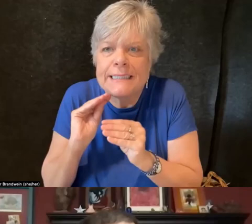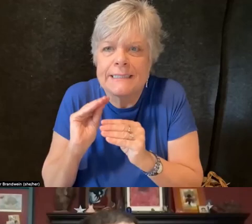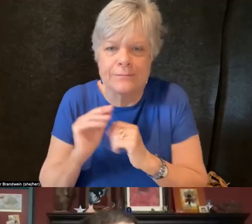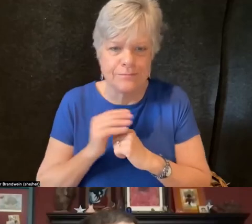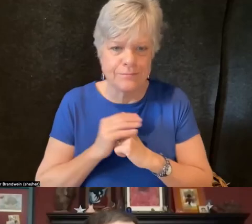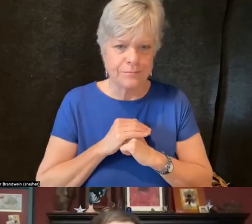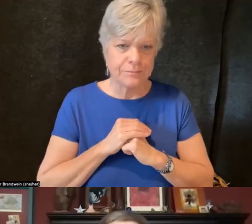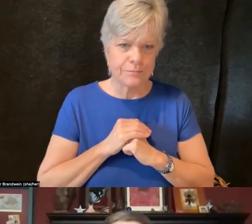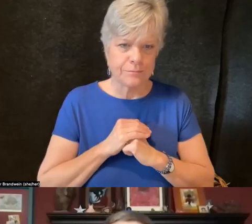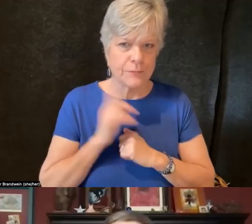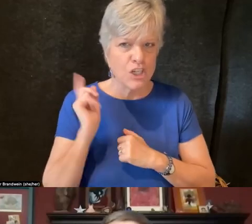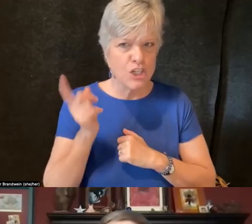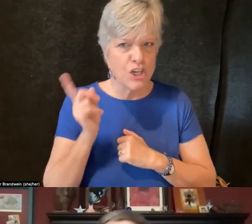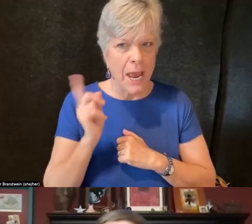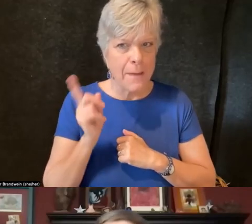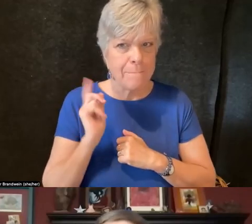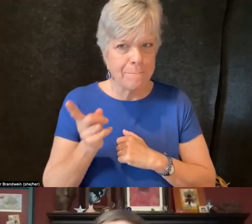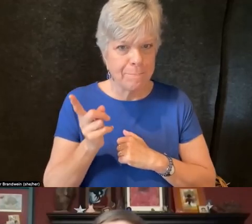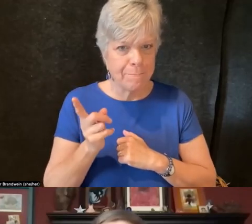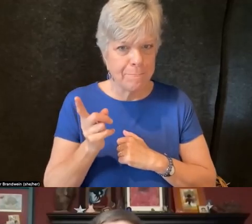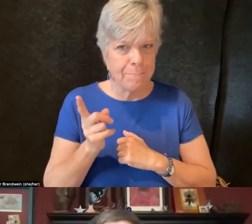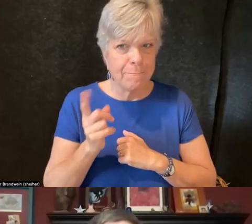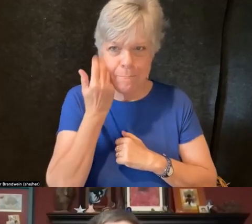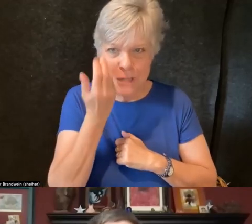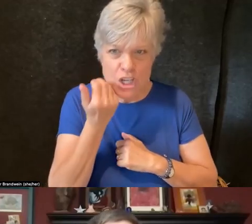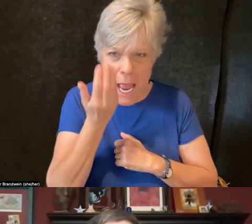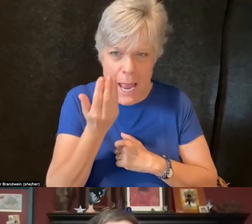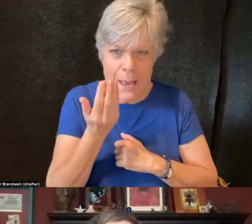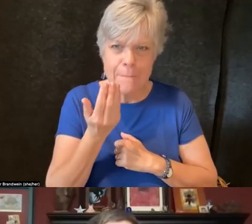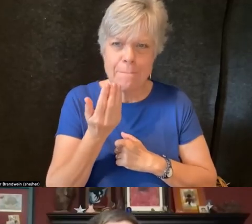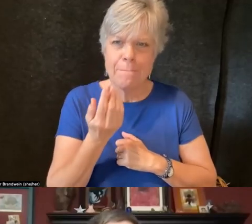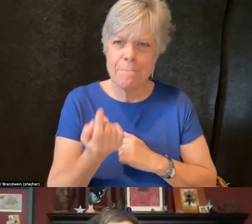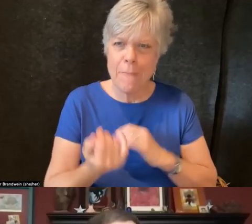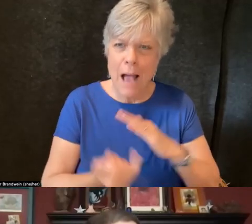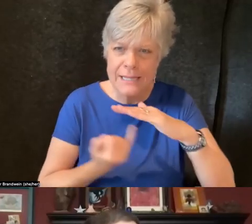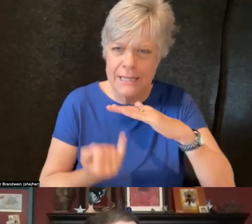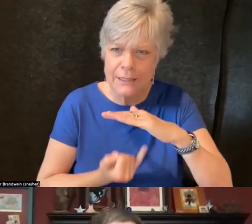Shame, isolation, and presumed incompetence loom